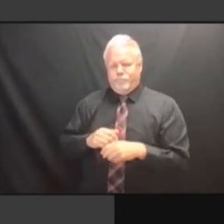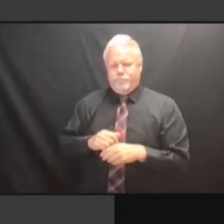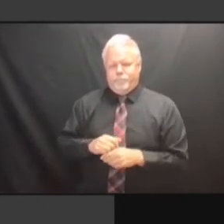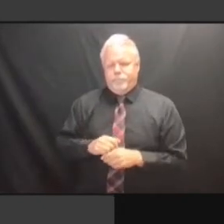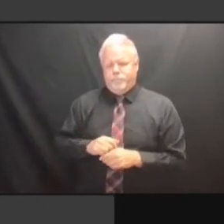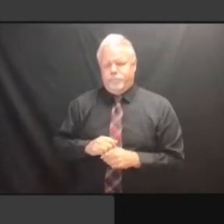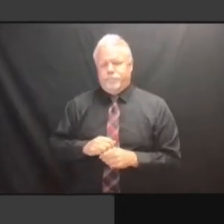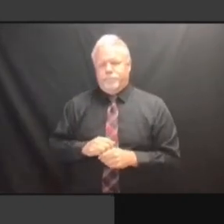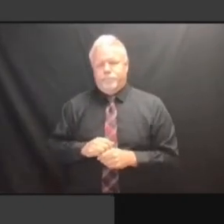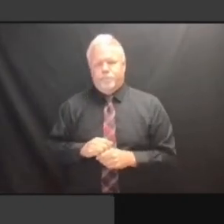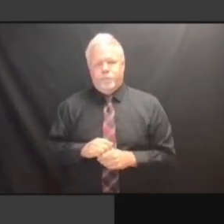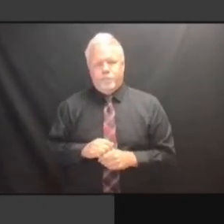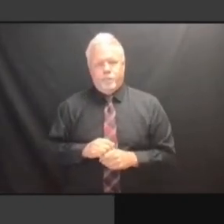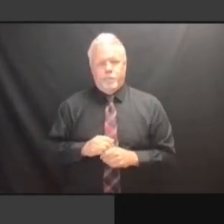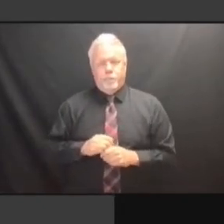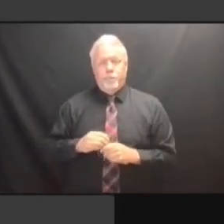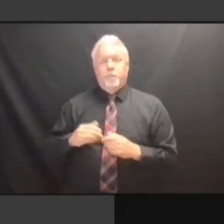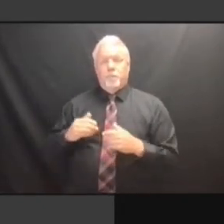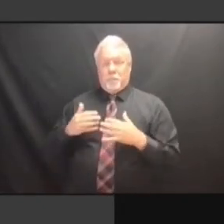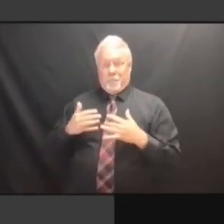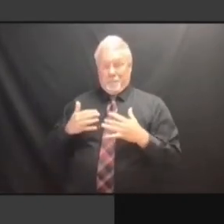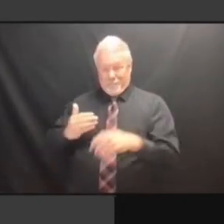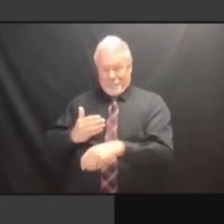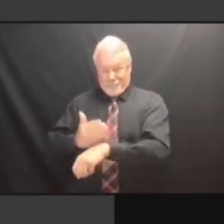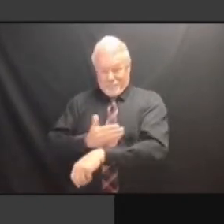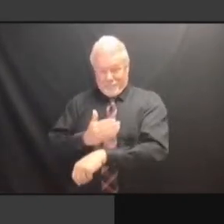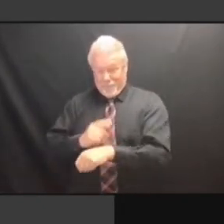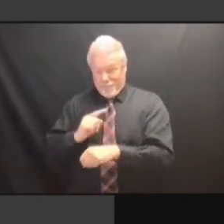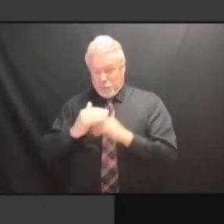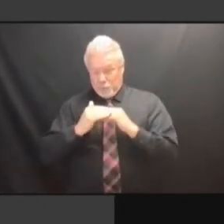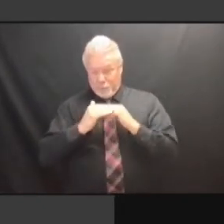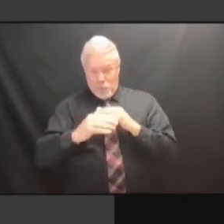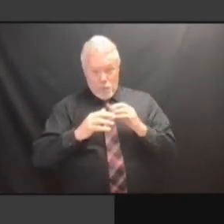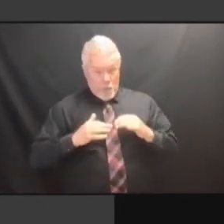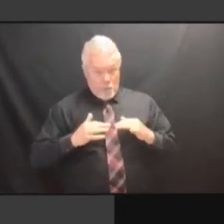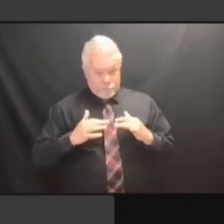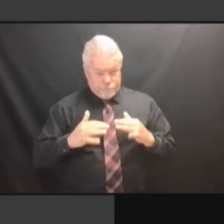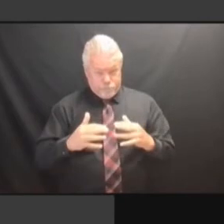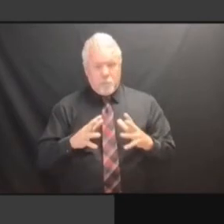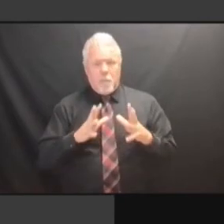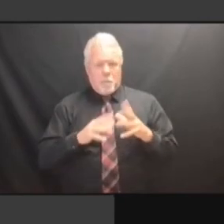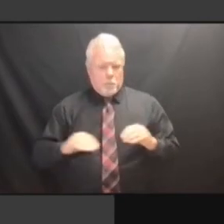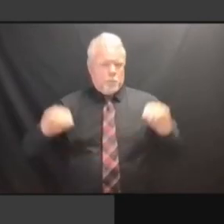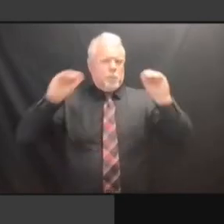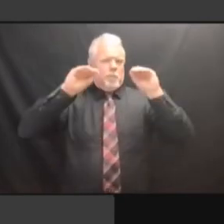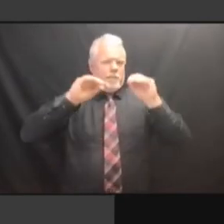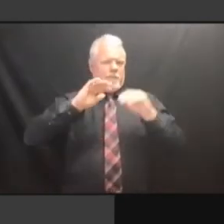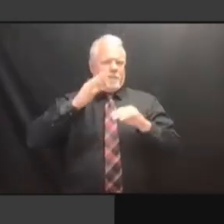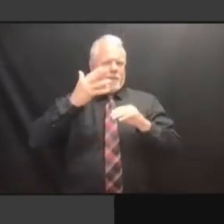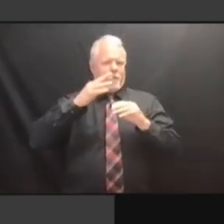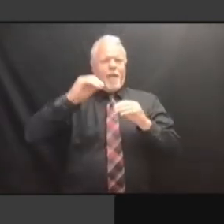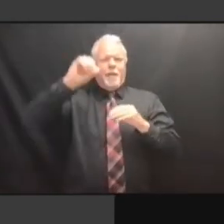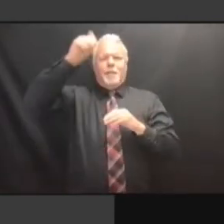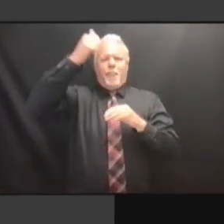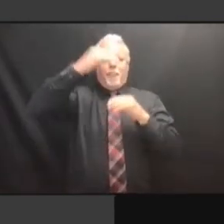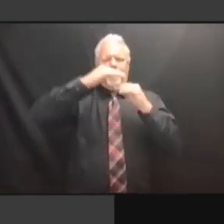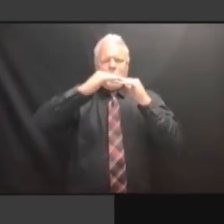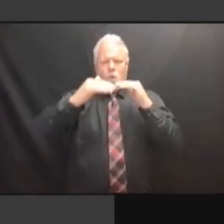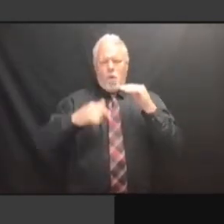THEY -- SO YES, IT DOES. BUT NO, THEY -- SO YES, IT DOES. BUT NO, IT THEY -- SO YES, IT DOES. BUT NO, IT DOESN'T. BUT NO, IT DOESN'T. BUT NO, IT DOESN'T. SO BUT NO, IT DOESN'T. SO AFTER BUT NO, IT DOESN'T. SO AFTER WE'VE BUT NO, IT DOESN'T. SO AFTER WE'VE DONE BUT NO, IT DOESN'T. SO AFTER WE'VE DONE THE BUT NO, IT DOESN'T. SO AFTER WE'VE DONE THE BASIC SO AFTER WE'VE DONE THE BASIC SO AFTER WE'VE DONE THE BASIC PLANNING, SO AFTER WE'VE DONE THE BASIC PLANNING, WE'RE SO AFTER WE'VE DONE THE BASIC PLANNING, WE'RE ALMOST SO AFTER WE'VE DONE THE BASIC PLANNING, WE'RE ALMOST DONE SO AFTER WE'VE DONE THE BASIC PLANNING, WE'RE ALMOST DONE WITH PLANNING, WE'RE ALMOST DONE WITH PLANNING, WE'RE ALMOST DONE WITH THAT, PLANNING, WE'RE ALMOST DONE WITH THAT, WE'RE PLANNING, WE'RE ALMOST DONE WITH THAT, WE'RE STILL PLANNING, WE'RE ALMOST DONE WITH THAT, WE'RE STILL TWEAKING